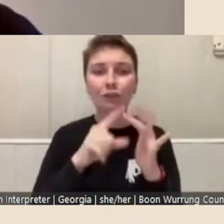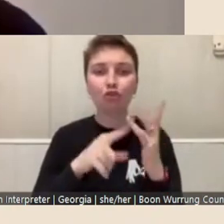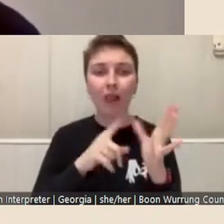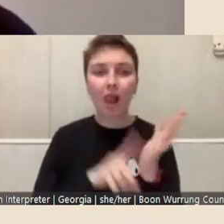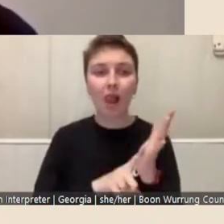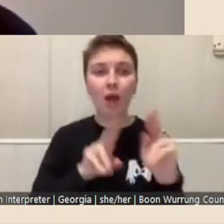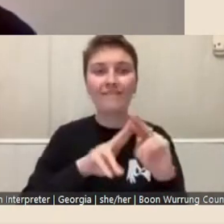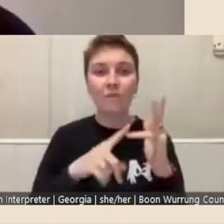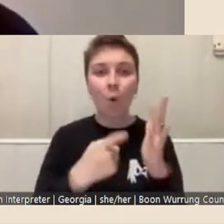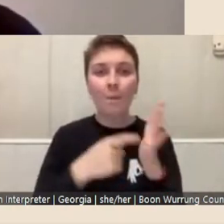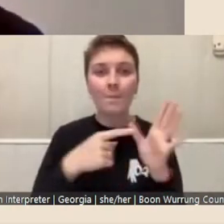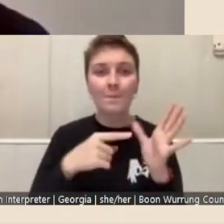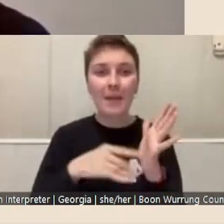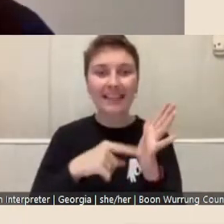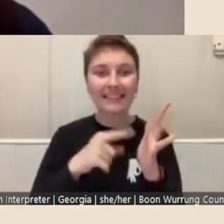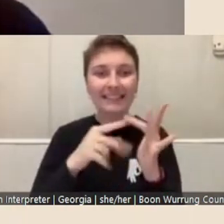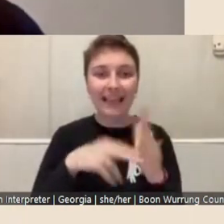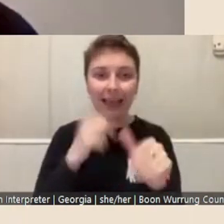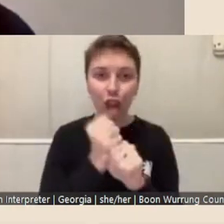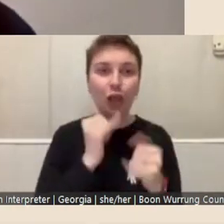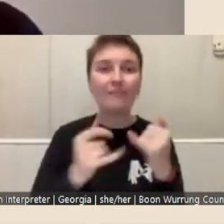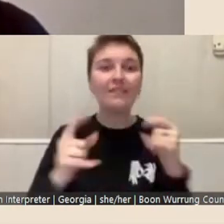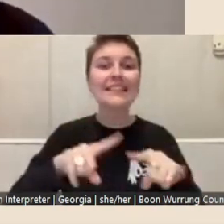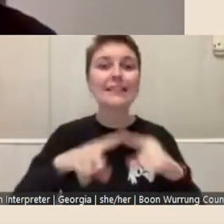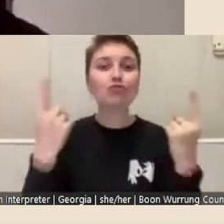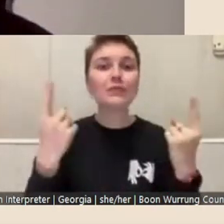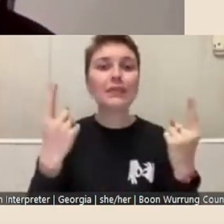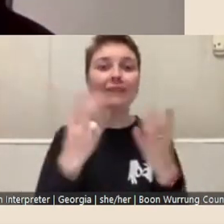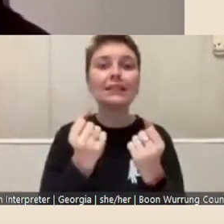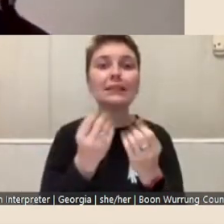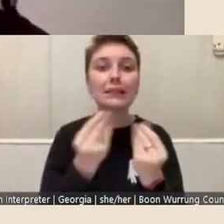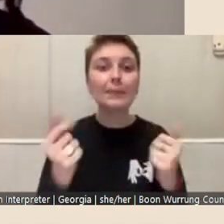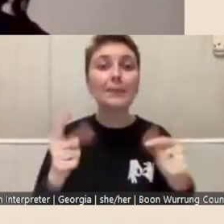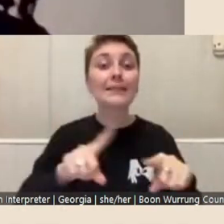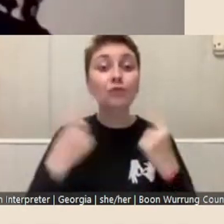so yeah, there's different, there's some different questions for different fellowship types.